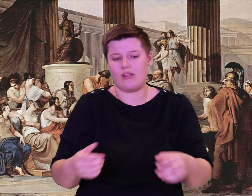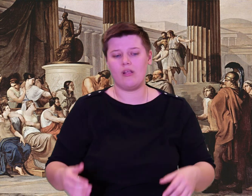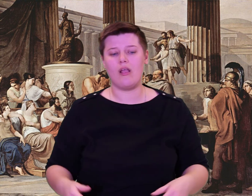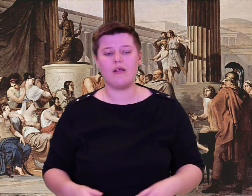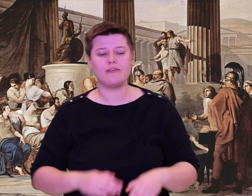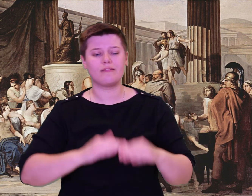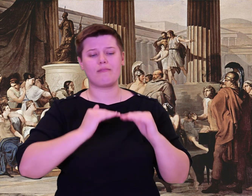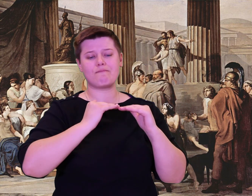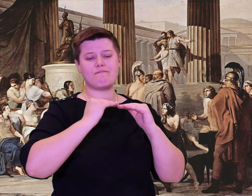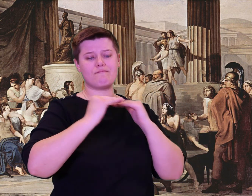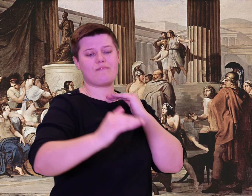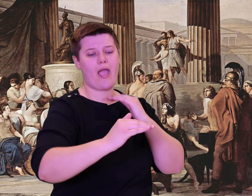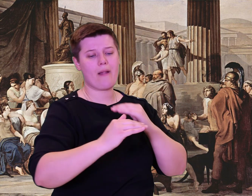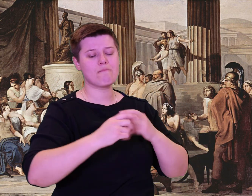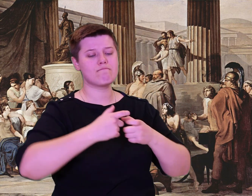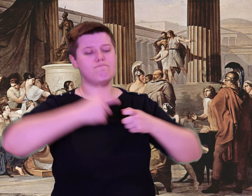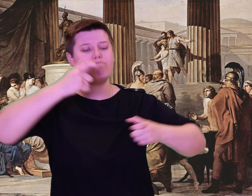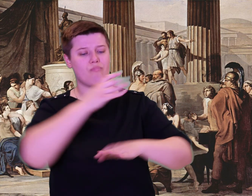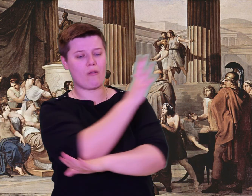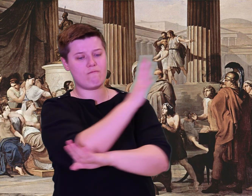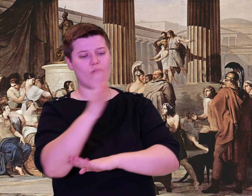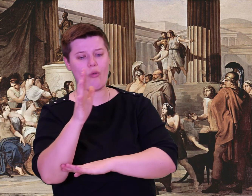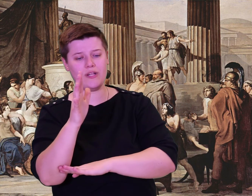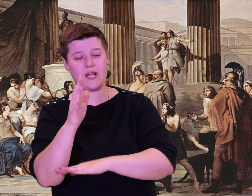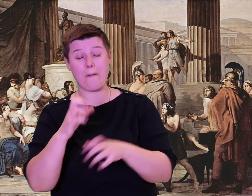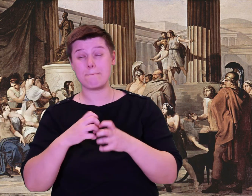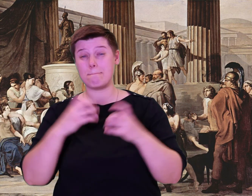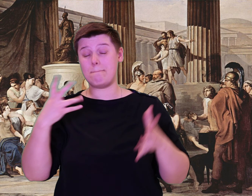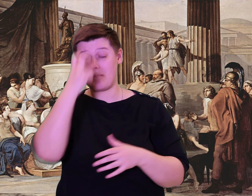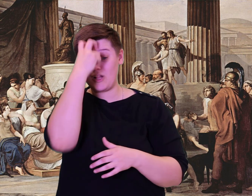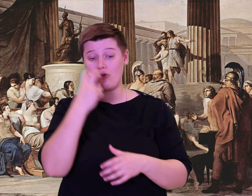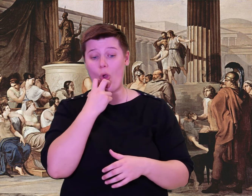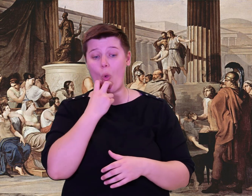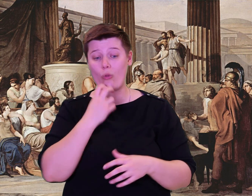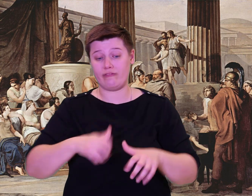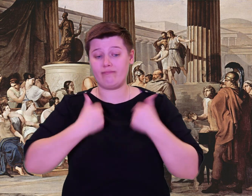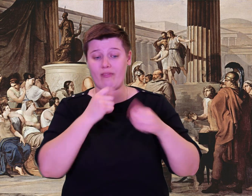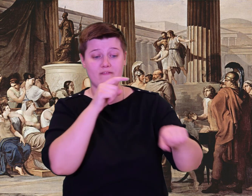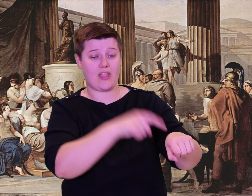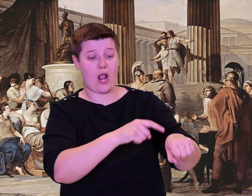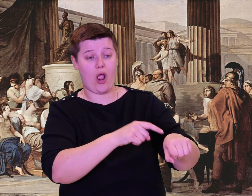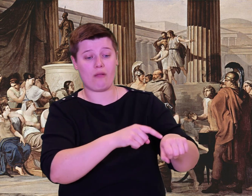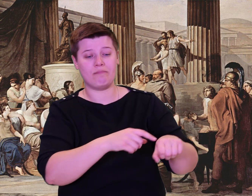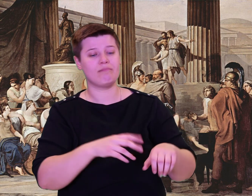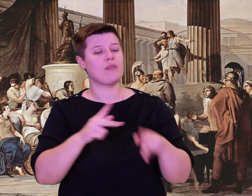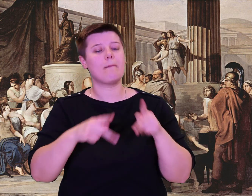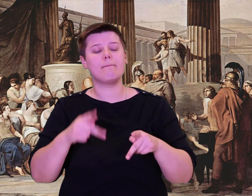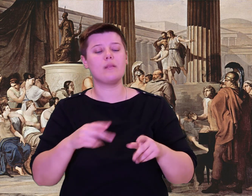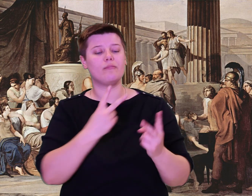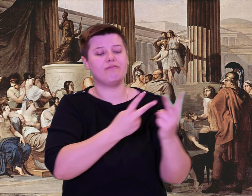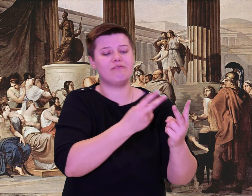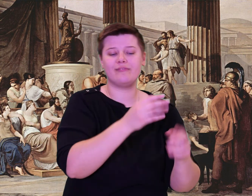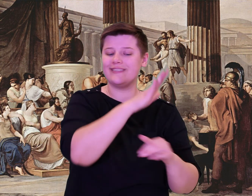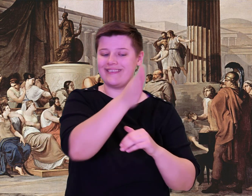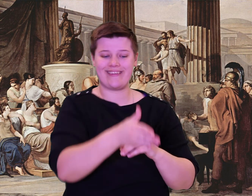They put trust in gods, and do not plant their food from seed, nor plow, and yet